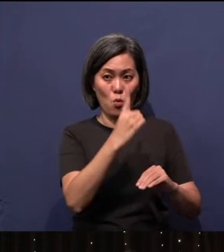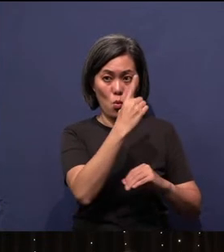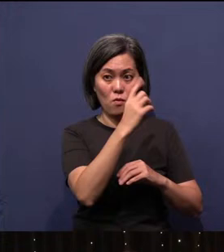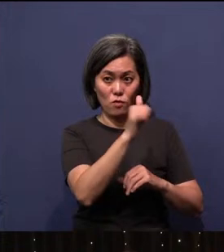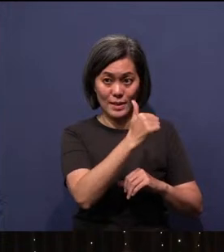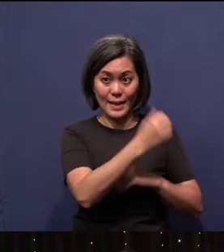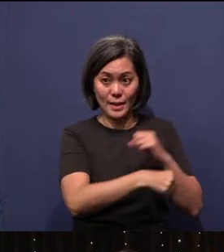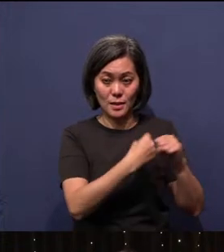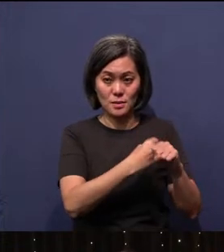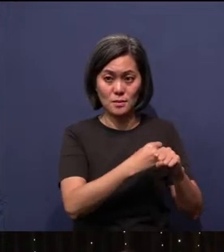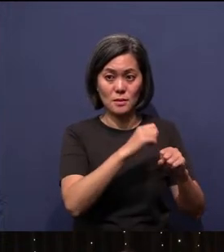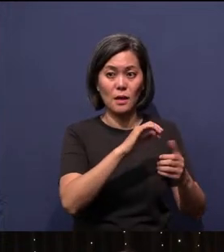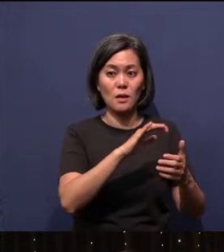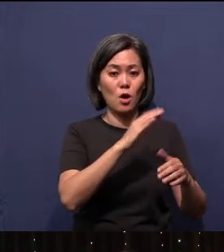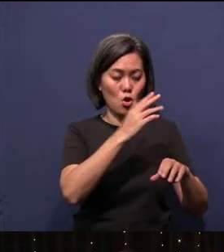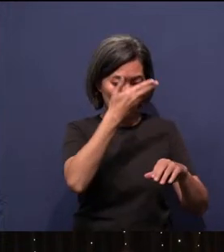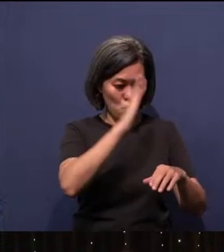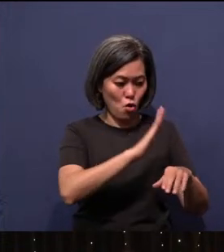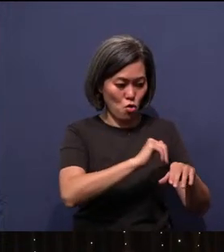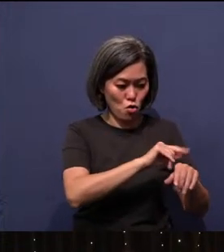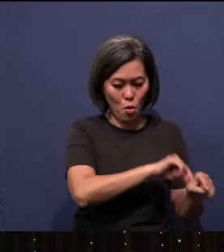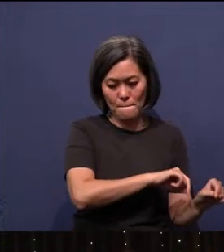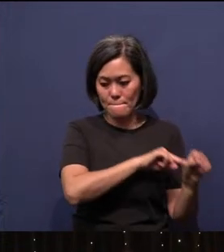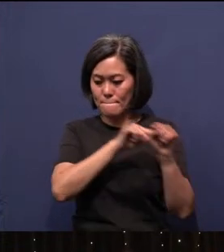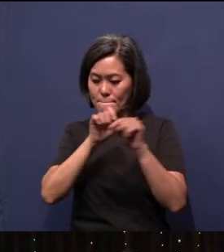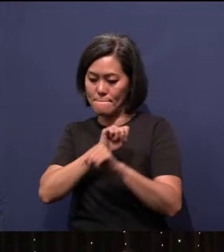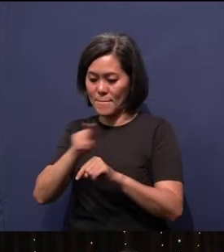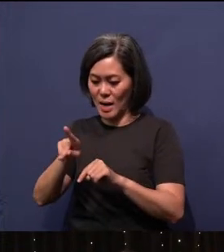where he worked in Chiang Mai Theological Seminary.